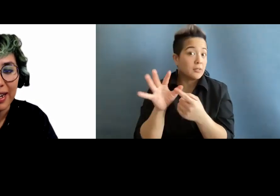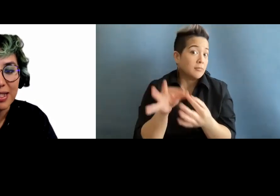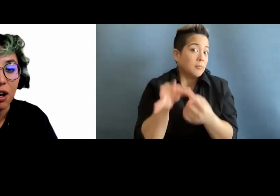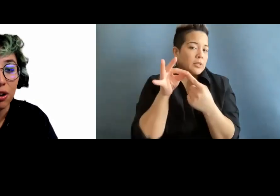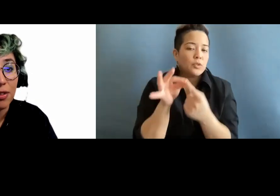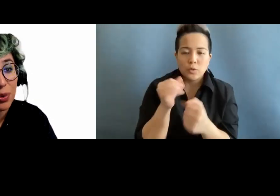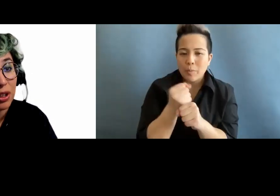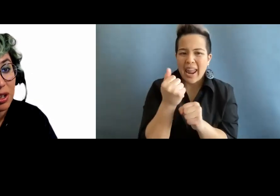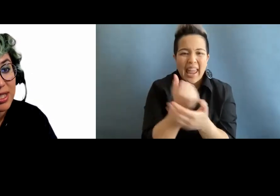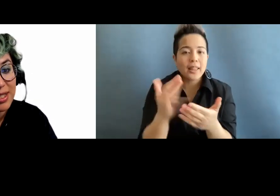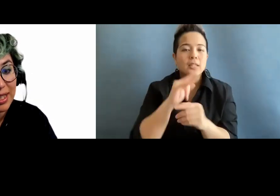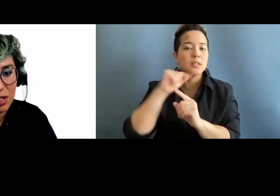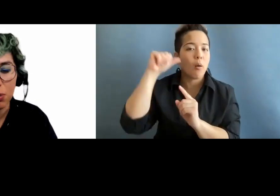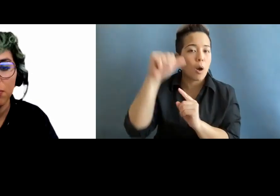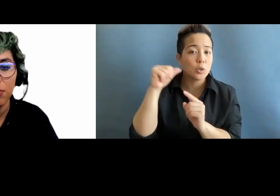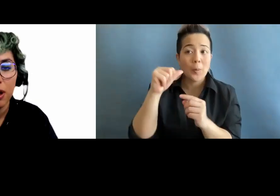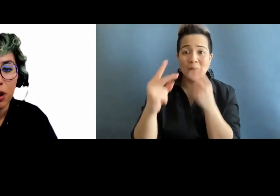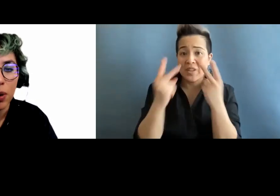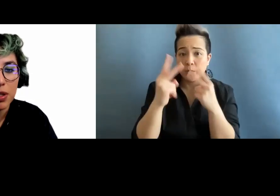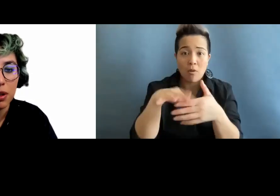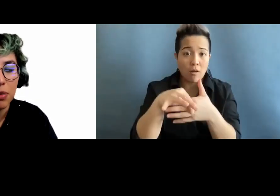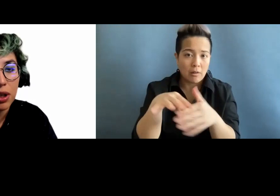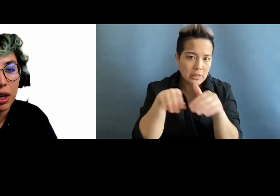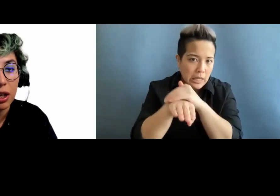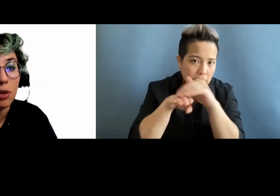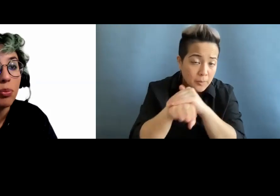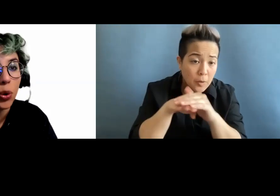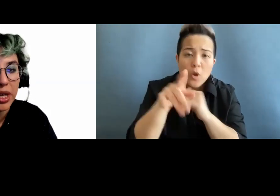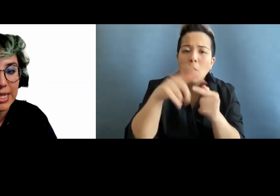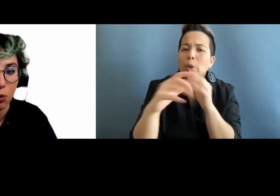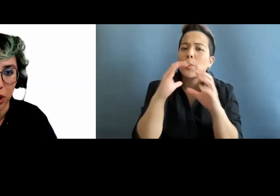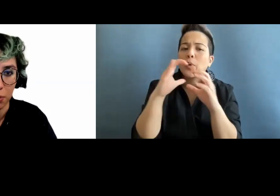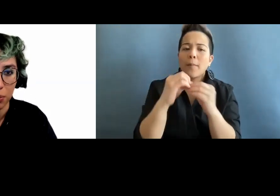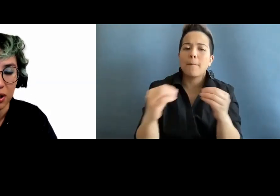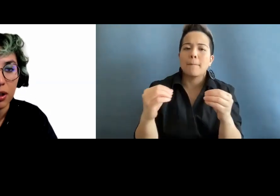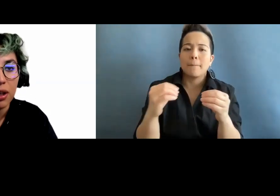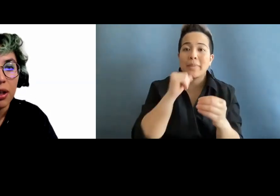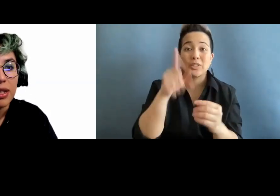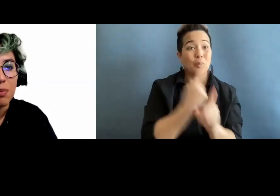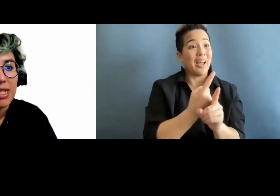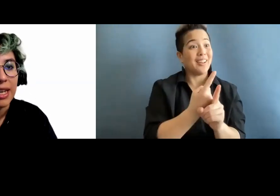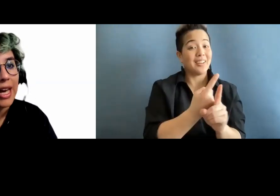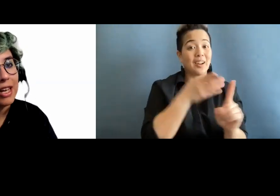is audiovisual content accessible. You want to communicate in more ways than one. This means that